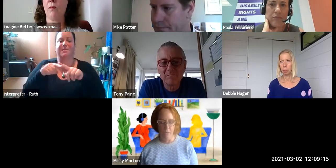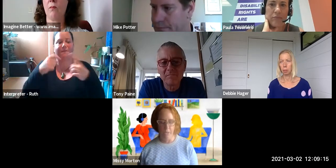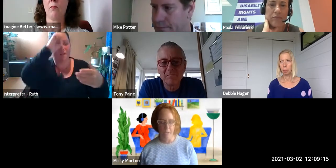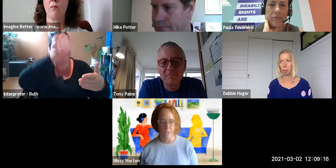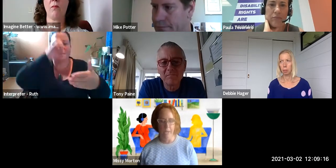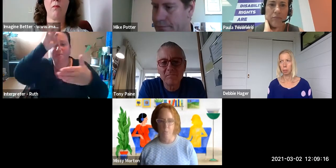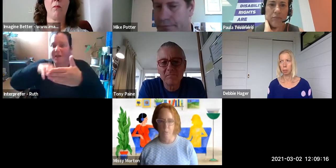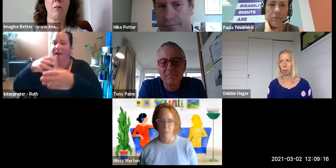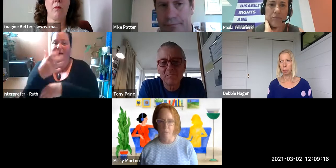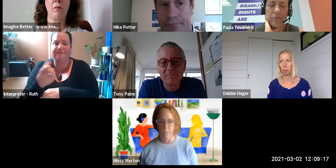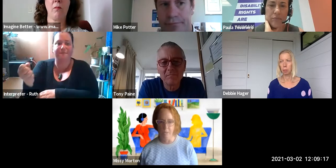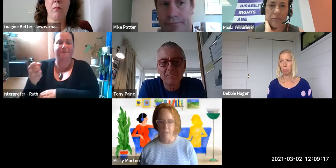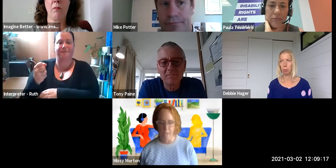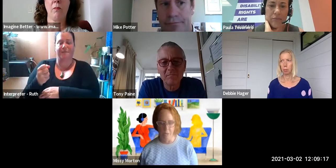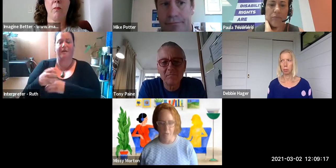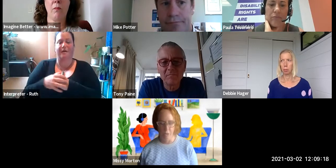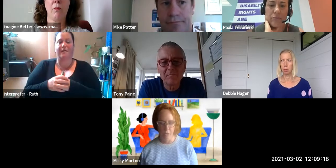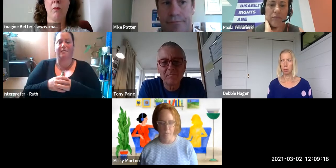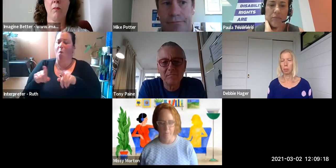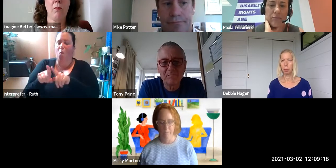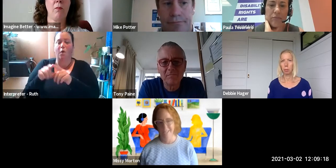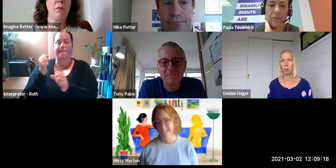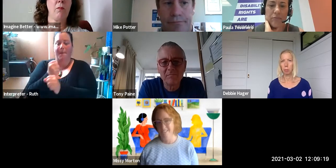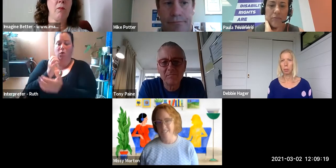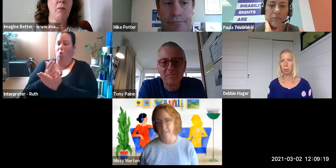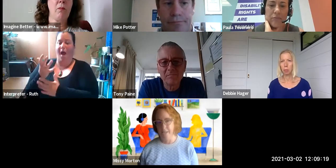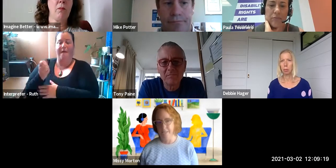leaders and experts to be seen and heard and this is the idea.